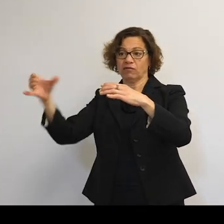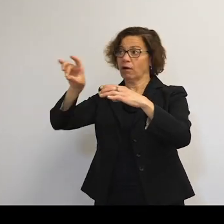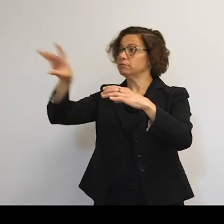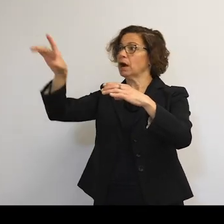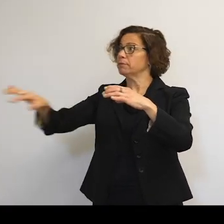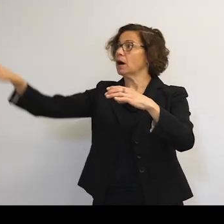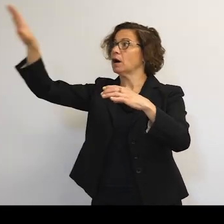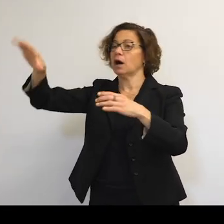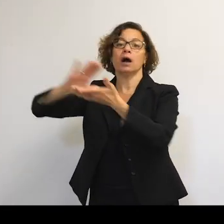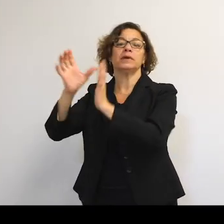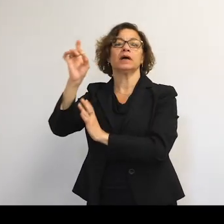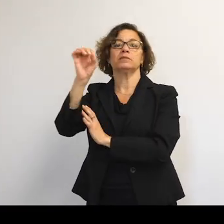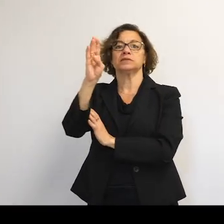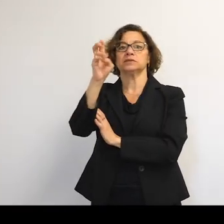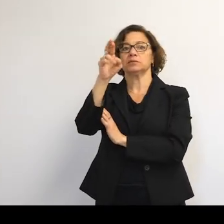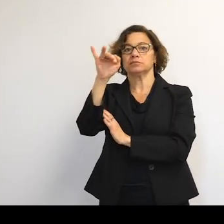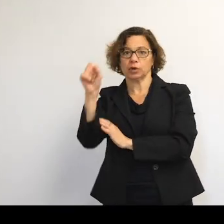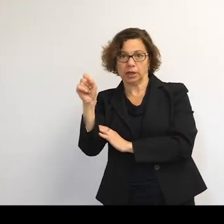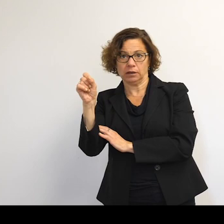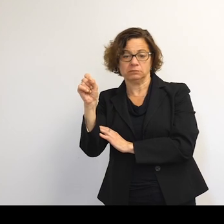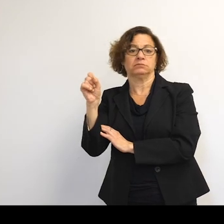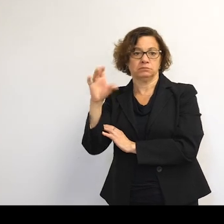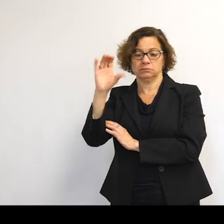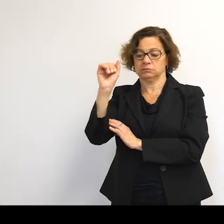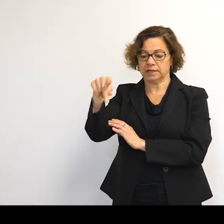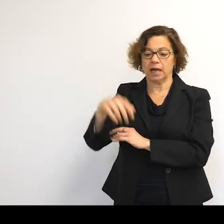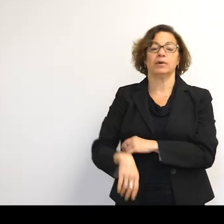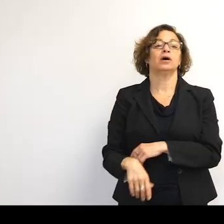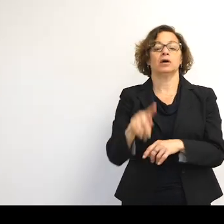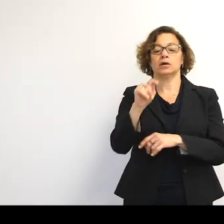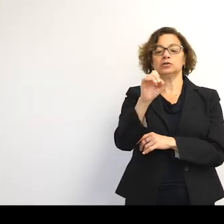Another type of mission debris are tools like wrenches and hammers that